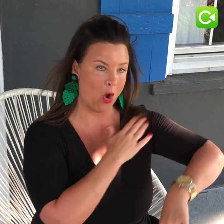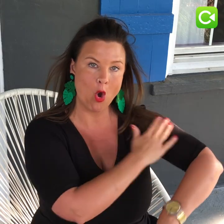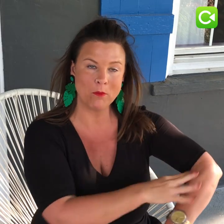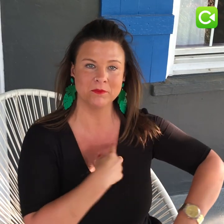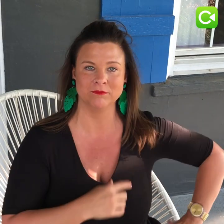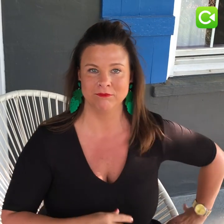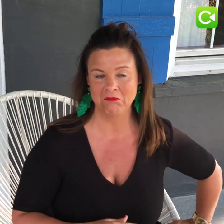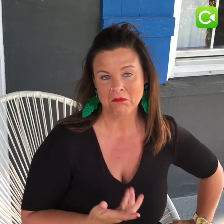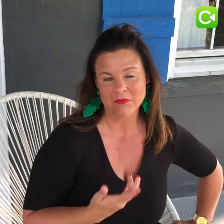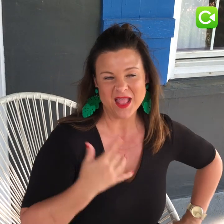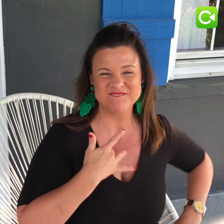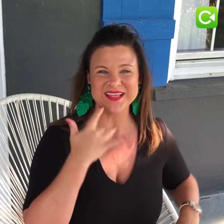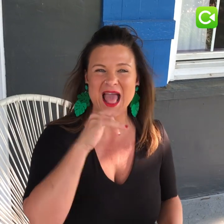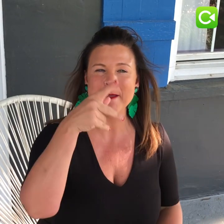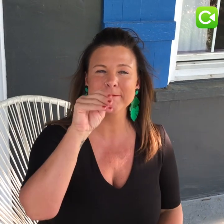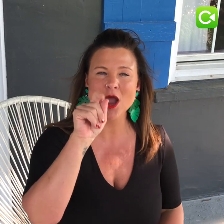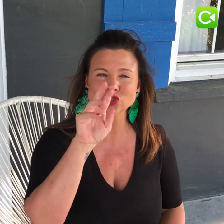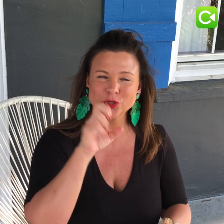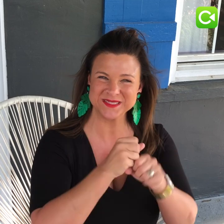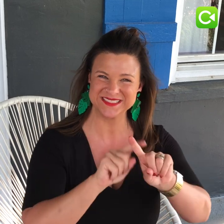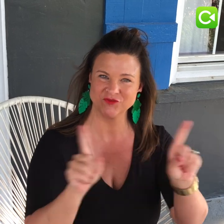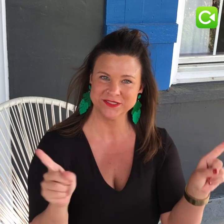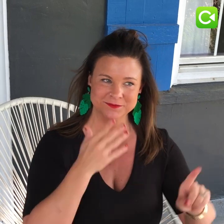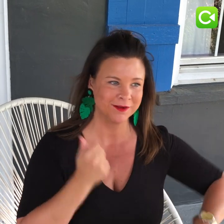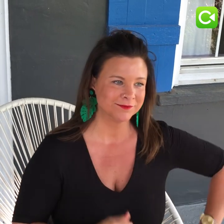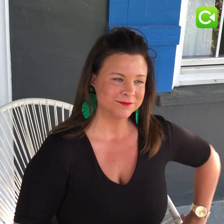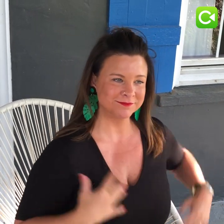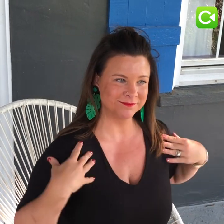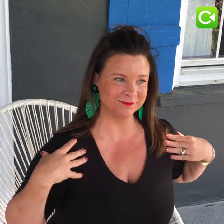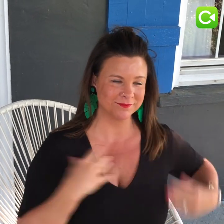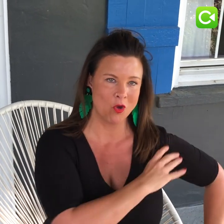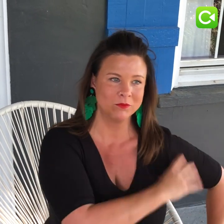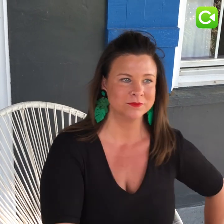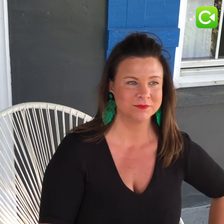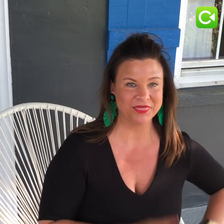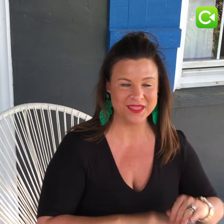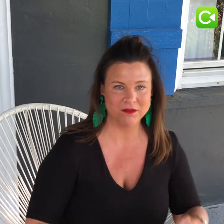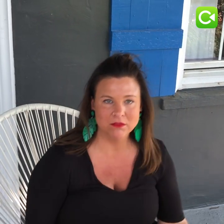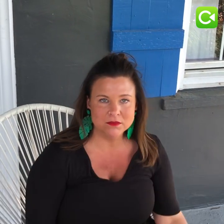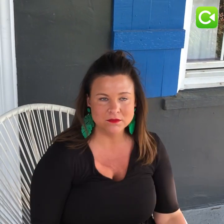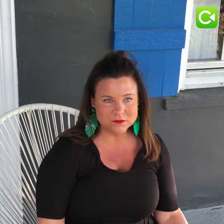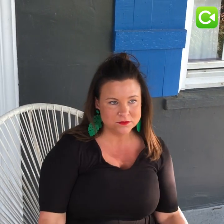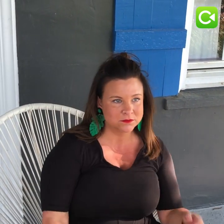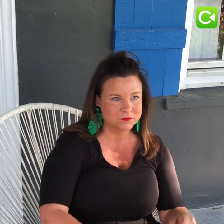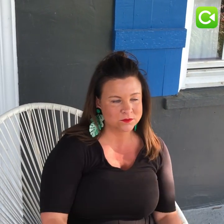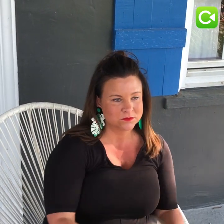For example, I place my arm on my hip. I feel postures make a difference in your photos. Because you are in a better posture opposed to when you are slouching.